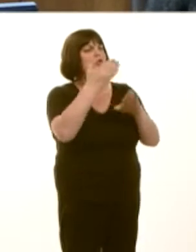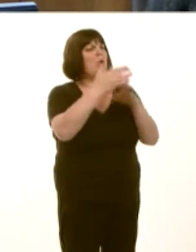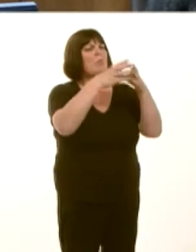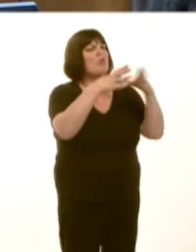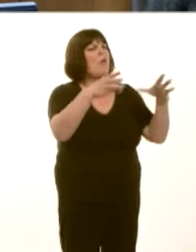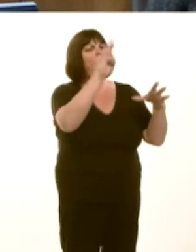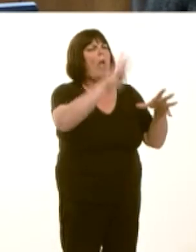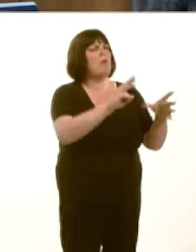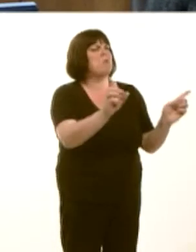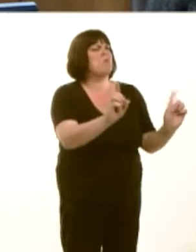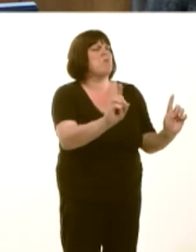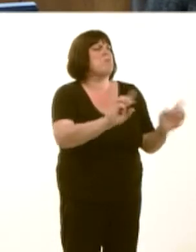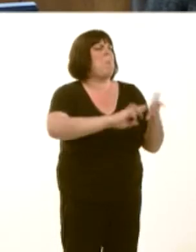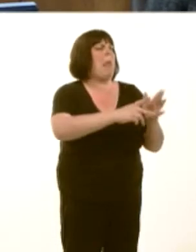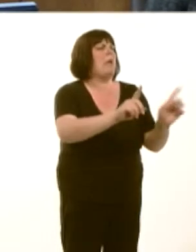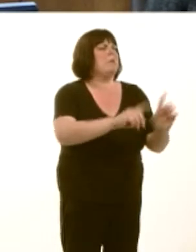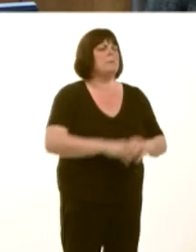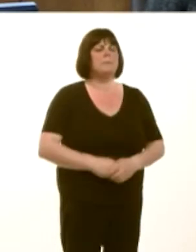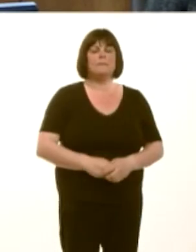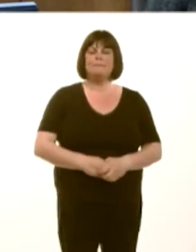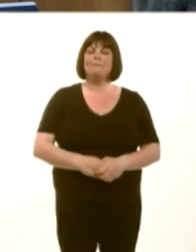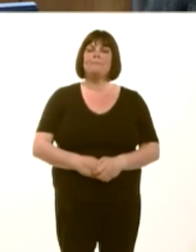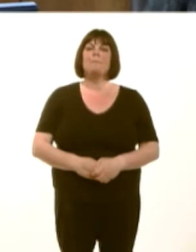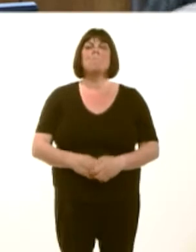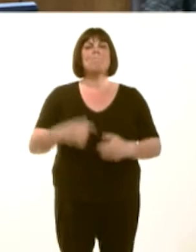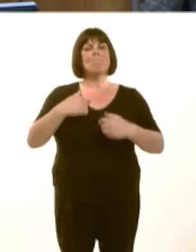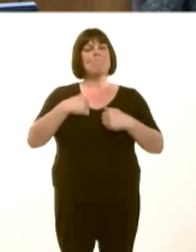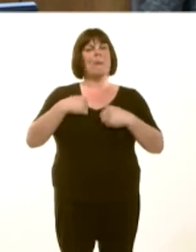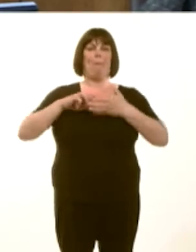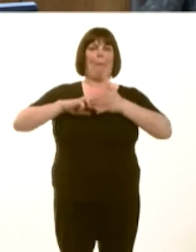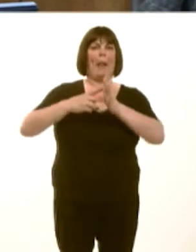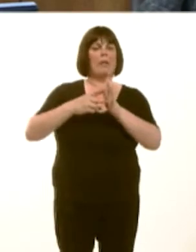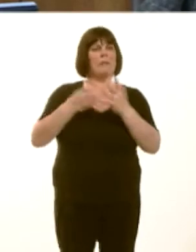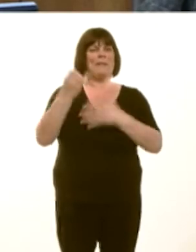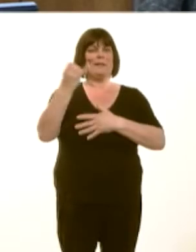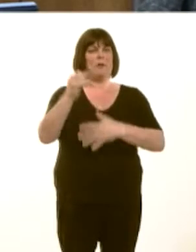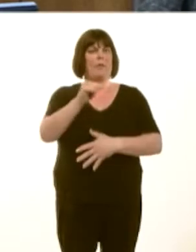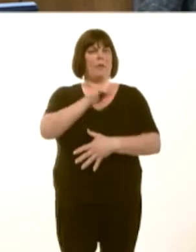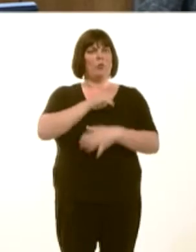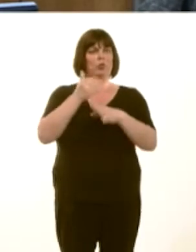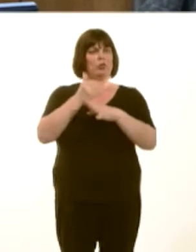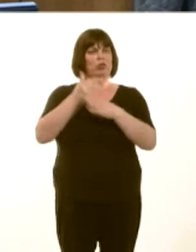o gyfleoedd swydd dros bedair blynedd. Erbyn diwedd mis Mawrth diwethaf, roeddem ni wedi pasioír targed yna o gryn dipyn.